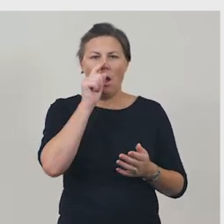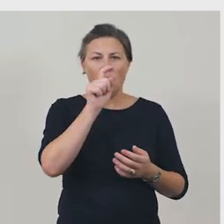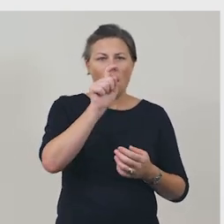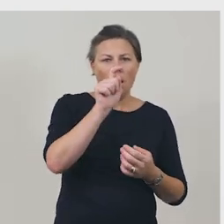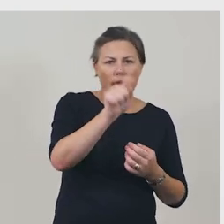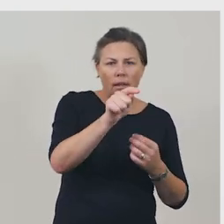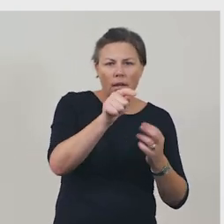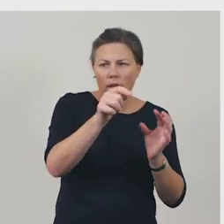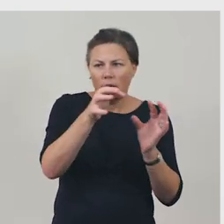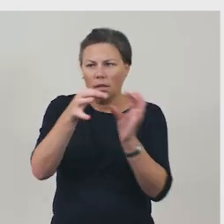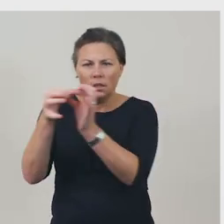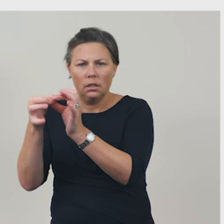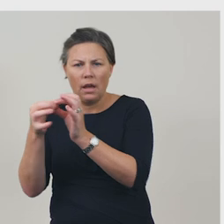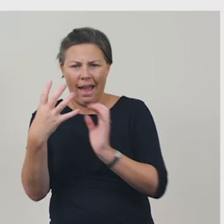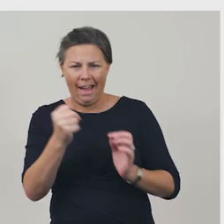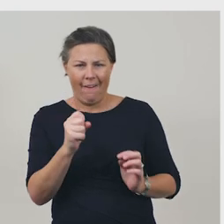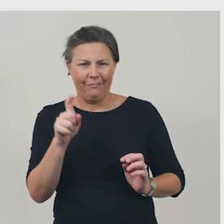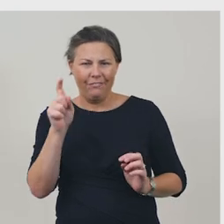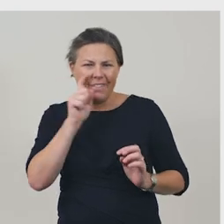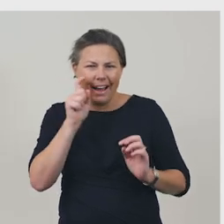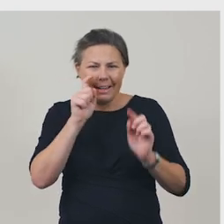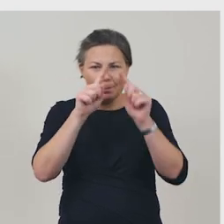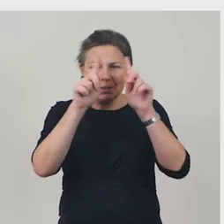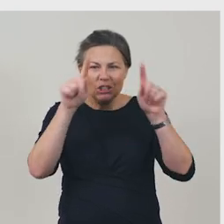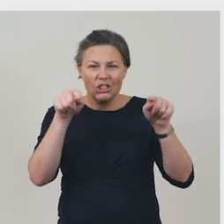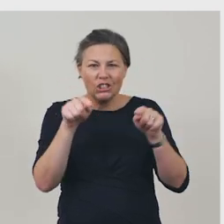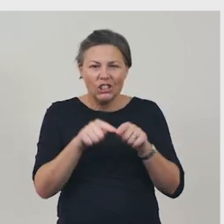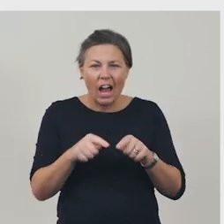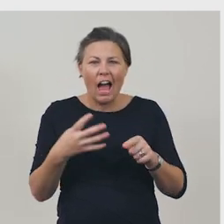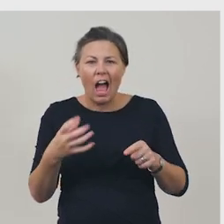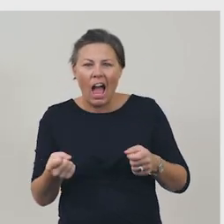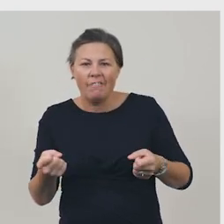There are some very fun and bright-looking pictures of Ginkis on quadbikes,